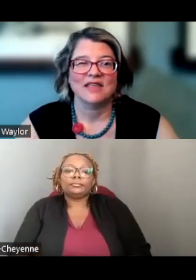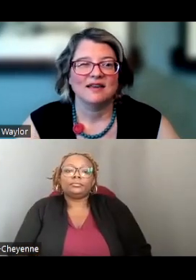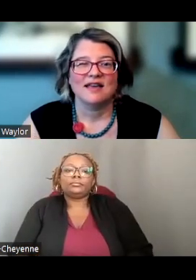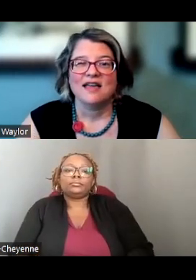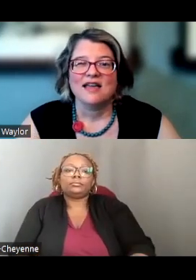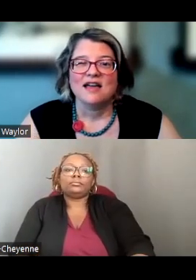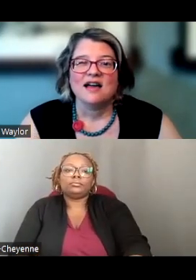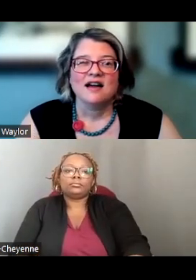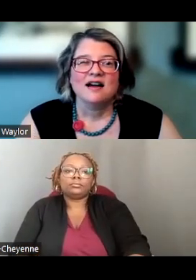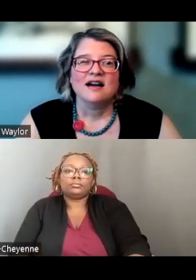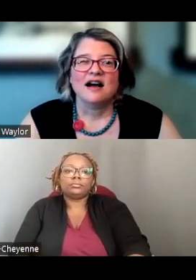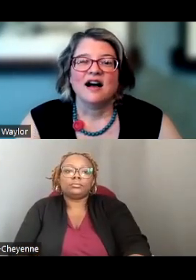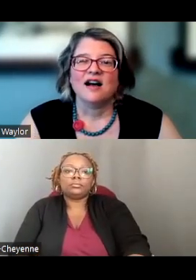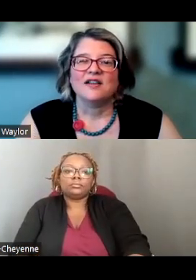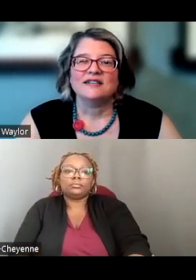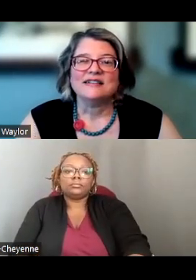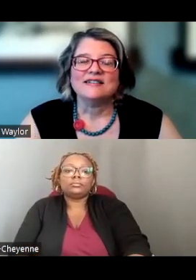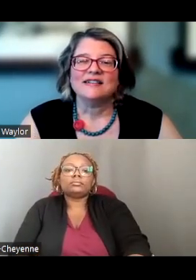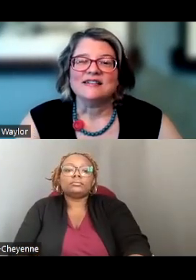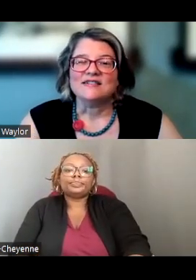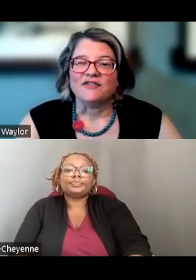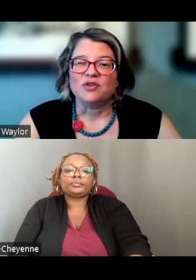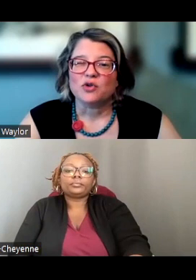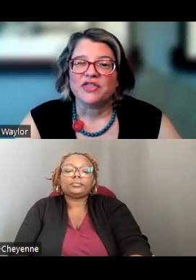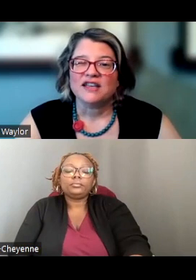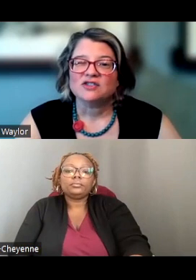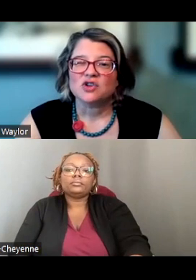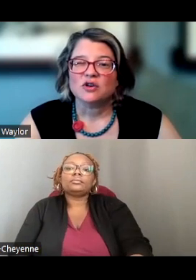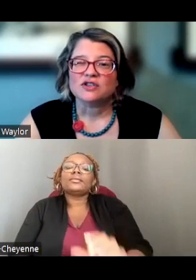A FEW MORE THINGS.